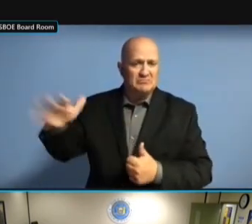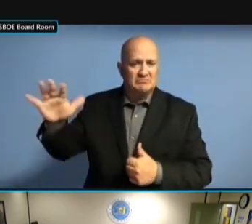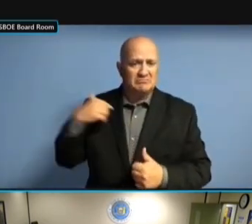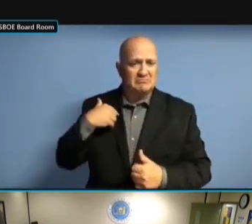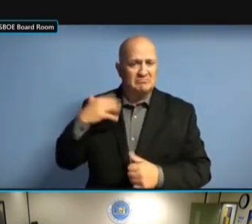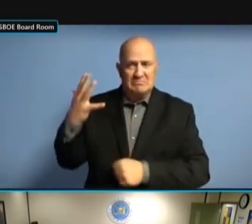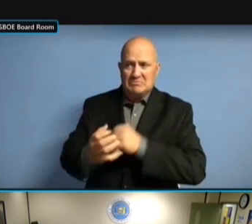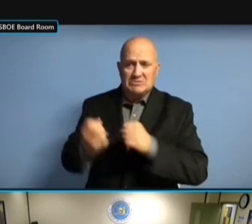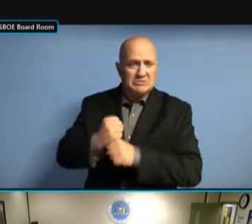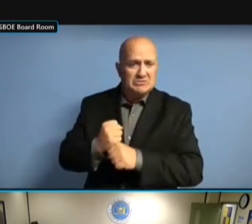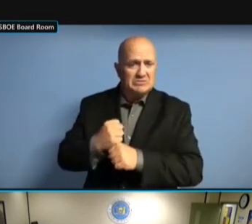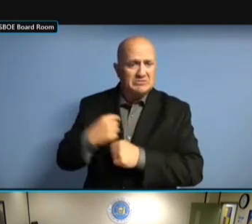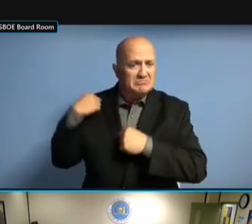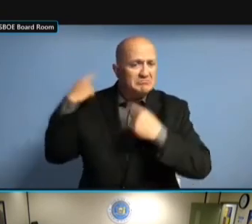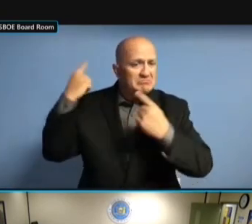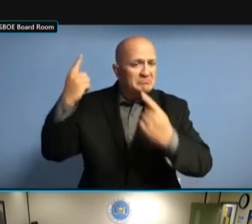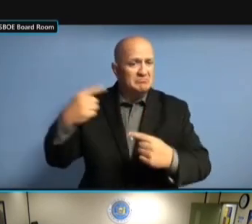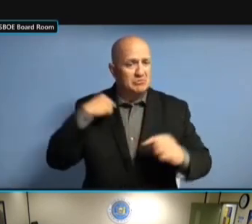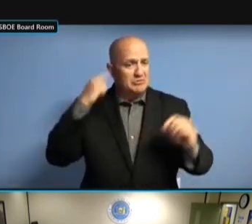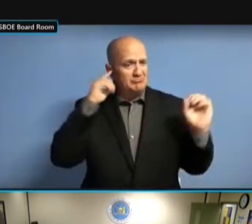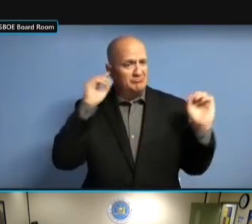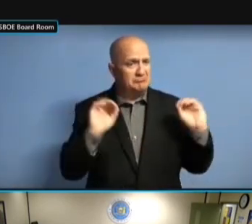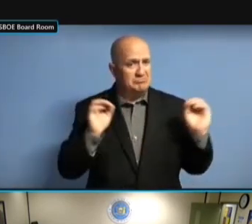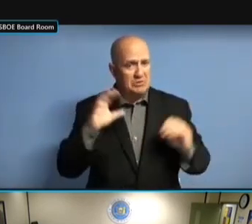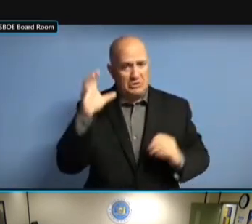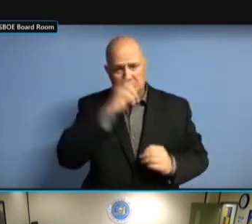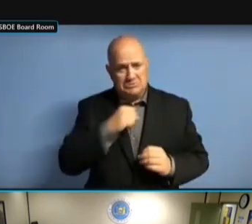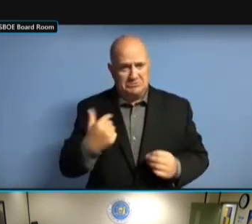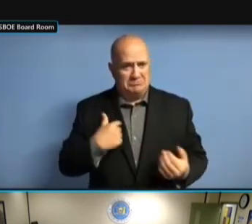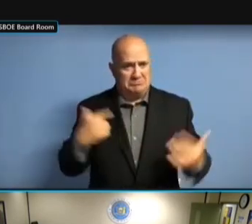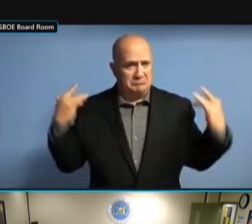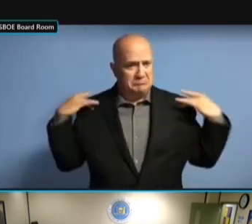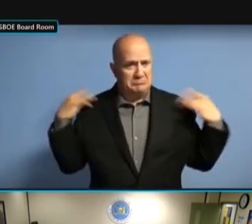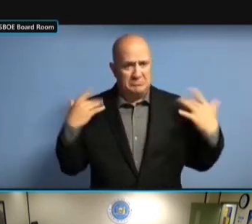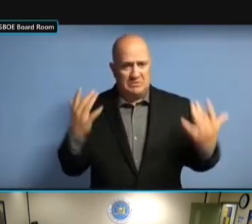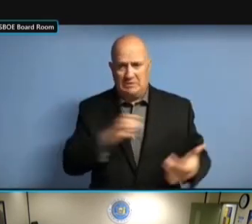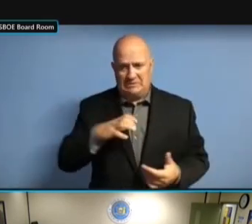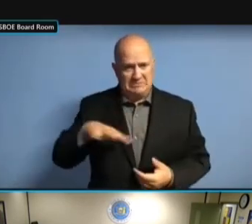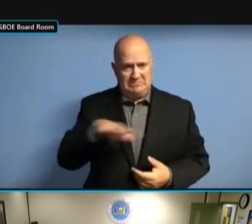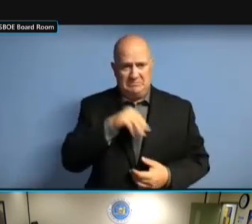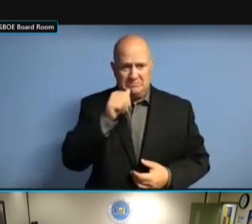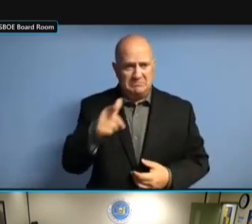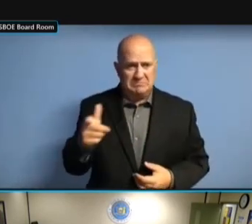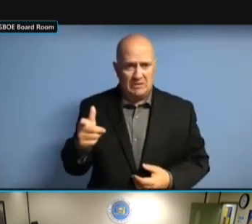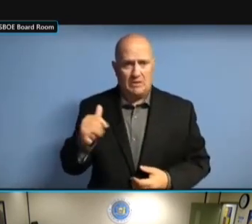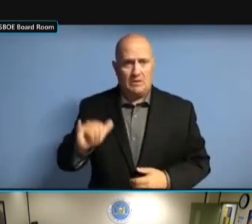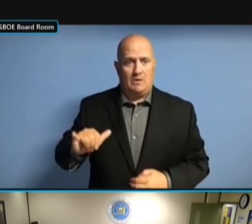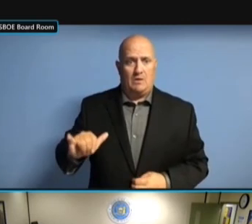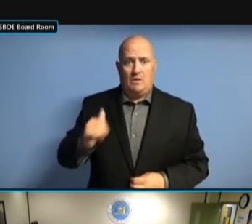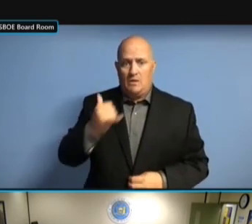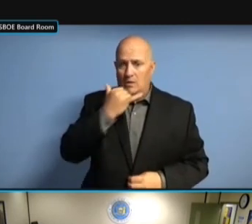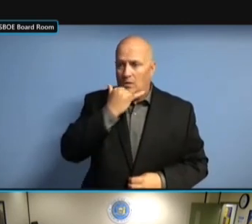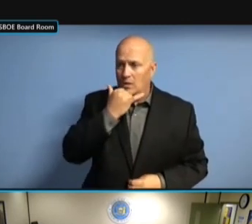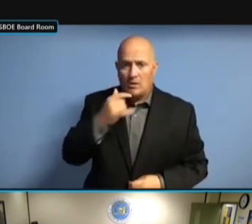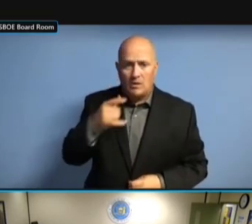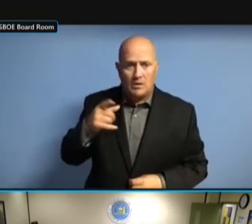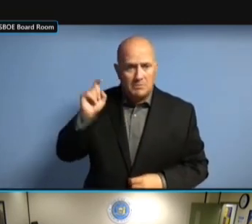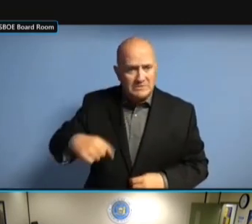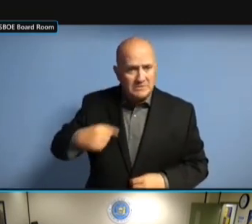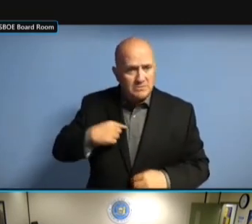THEIR RESPONSIBILITY WAS DONE. SO THEIR RESPONSIBILITY WAS DONE. SO WHAT THEIR RESPONSIBILITY WAS DONE. SO WHAT NOW THEIR RESPONSIBILITY WAS DONE. SO WHAT NOW IS THEIR RESPONSIBILITY WAS DONE. SO WHAT NOW IS PASSED THEIR RESPONSIBILITY WAS DONE. SO WHAT NOW IS PASSED IN THEIR RESPONSIBILITY WAS DONE. SO WHAT NOW IS PASSED IN TERMS SO WHAT NOW IS PASSED IN TERMS SO WHAT NOW IS PASSED IN TERMS OF SO WHAT NOW IS PASSED IN TERMS OF THE SO WHAT NOW IS PASSED IN TERMS OF THE ENFORCEMENT SO WHAT NOW IS PASSED IN TERMS OF THE ENFORCEMENT UNIT SO WHAT NOW IS PASSED IN TERMS OF THE ENFORCEMENT UNIT IS OF THE ENFORCEMENT UNIT IS OF THE ENFORCEMENT UNIT IS TRYING OF THE ENFORCEMENT UNIT IS TRYING TO OF THE ENFORCEMENT UNIT IS TRYING TO COME OF THE ENFORCEMENT UNIT IS TRYING TO COME UP OF THE ENFORCEMENT UNIT IS TRYING TO COME UP WITH OF THE ENFORCEMENT UNIT IS TRYING TO COME UP WITH A TRYING TO COME UP WITH A